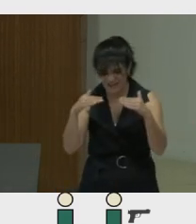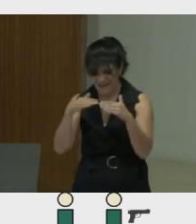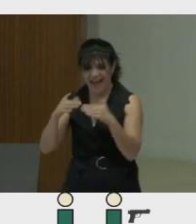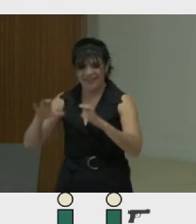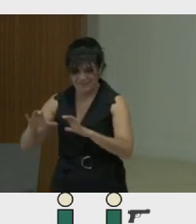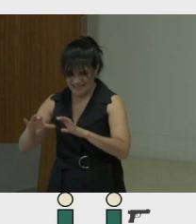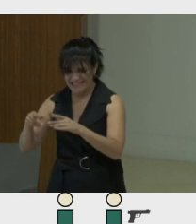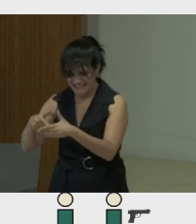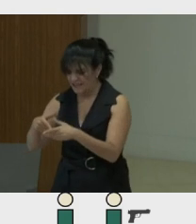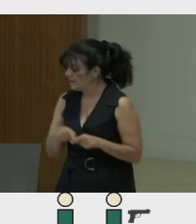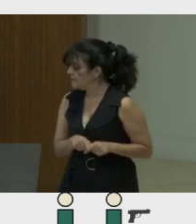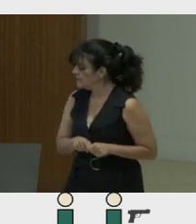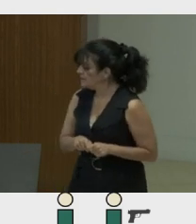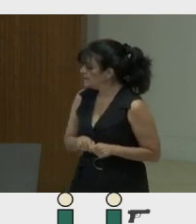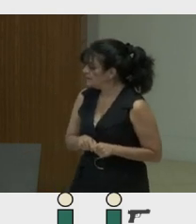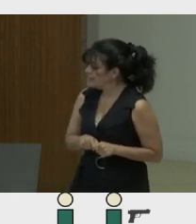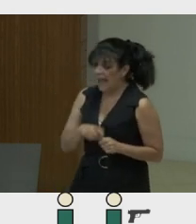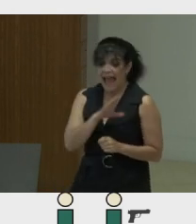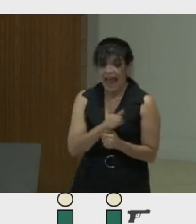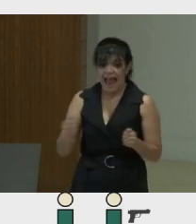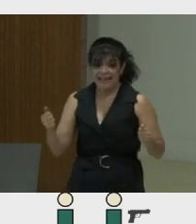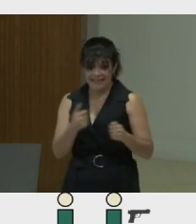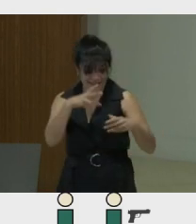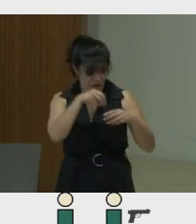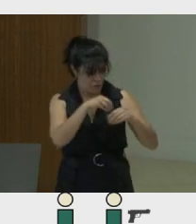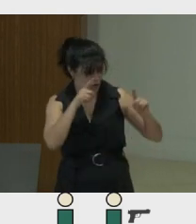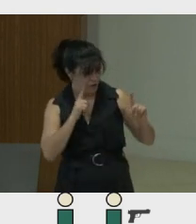whereby anything that you put into meeting that mission is considered to be good.